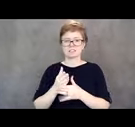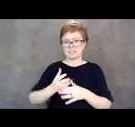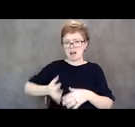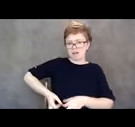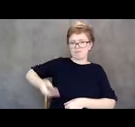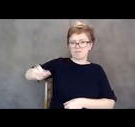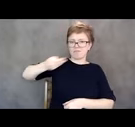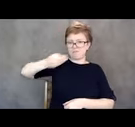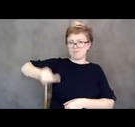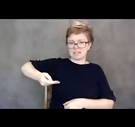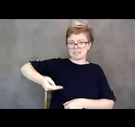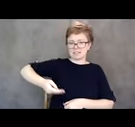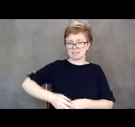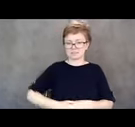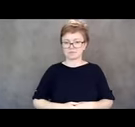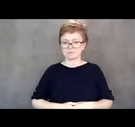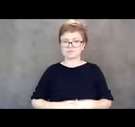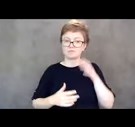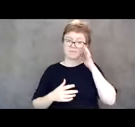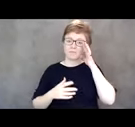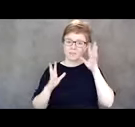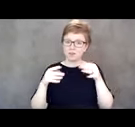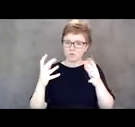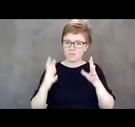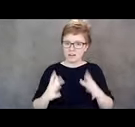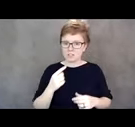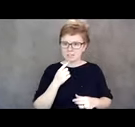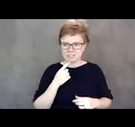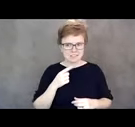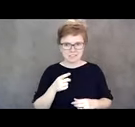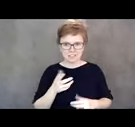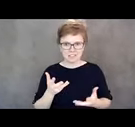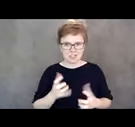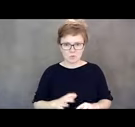When he provider picked him up and took him home, they knew that's not what he wanted, but he was skin and bones.